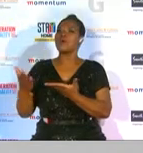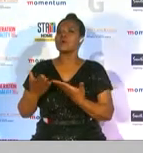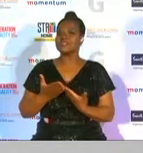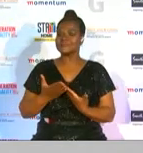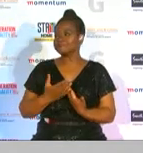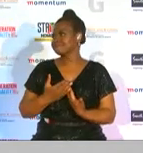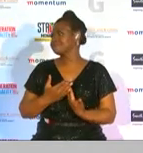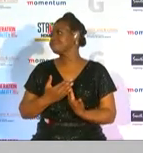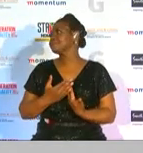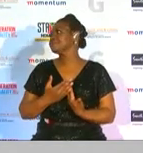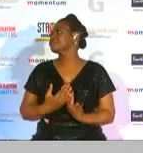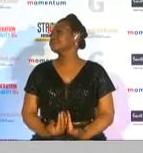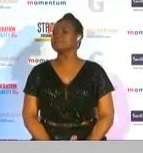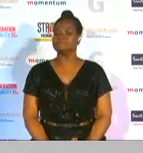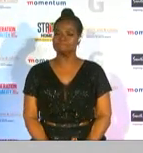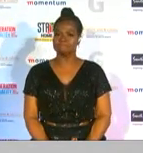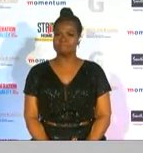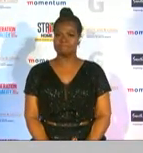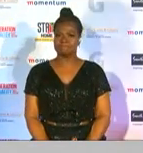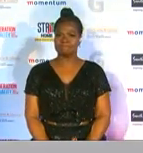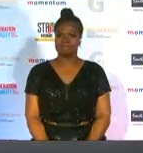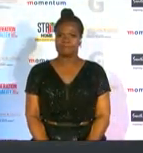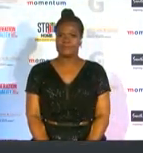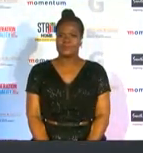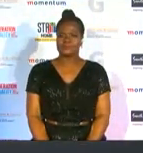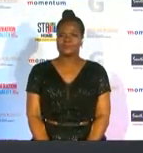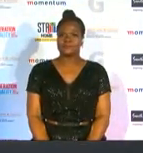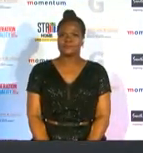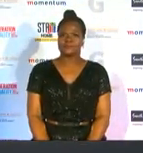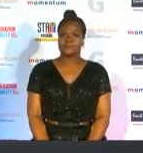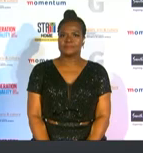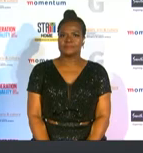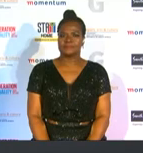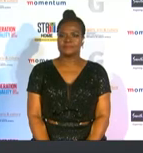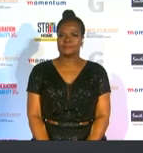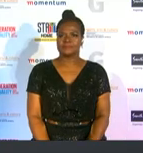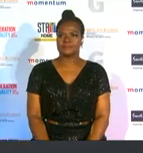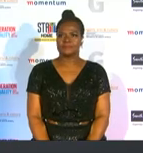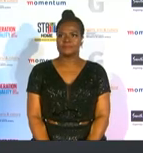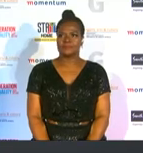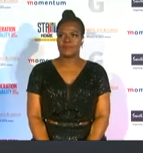is anne fermark